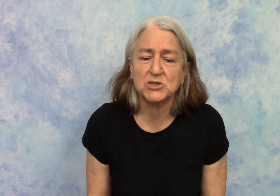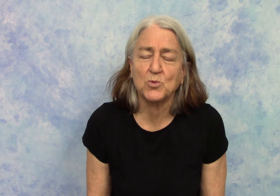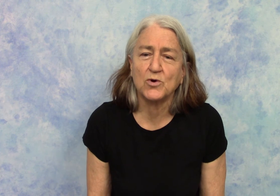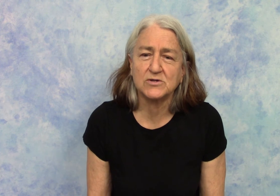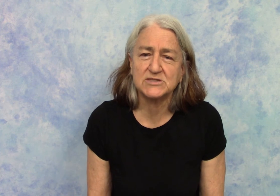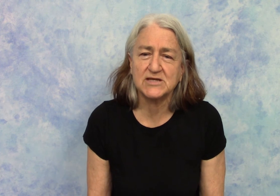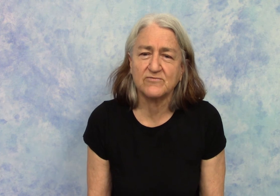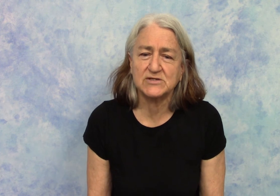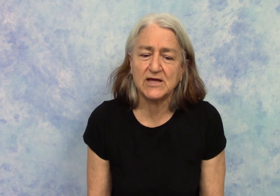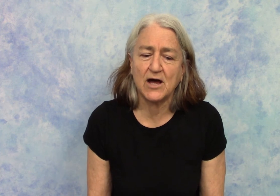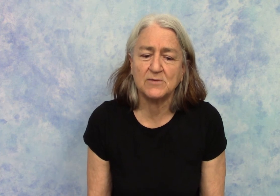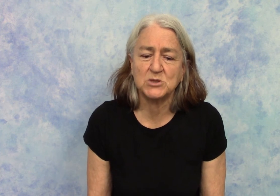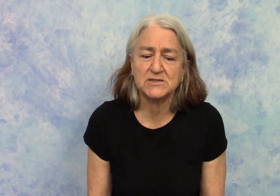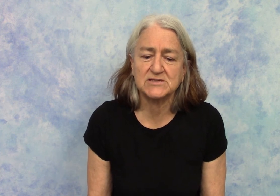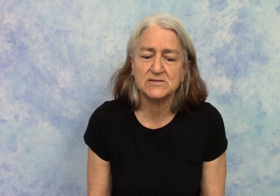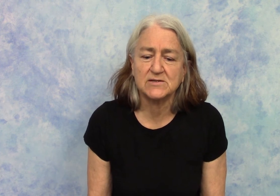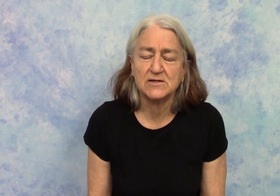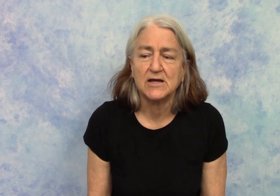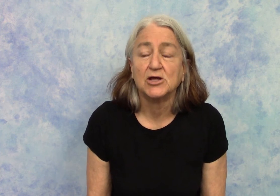words to everyday objects.